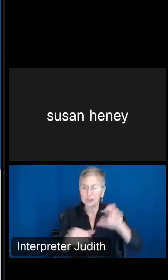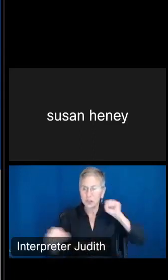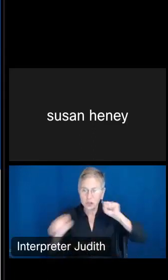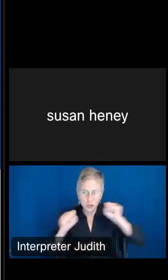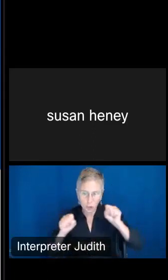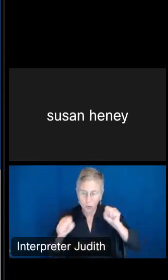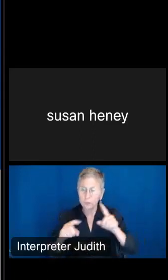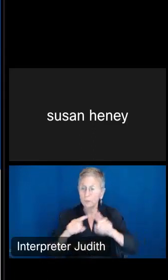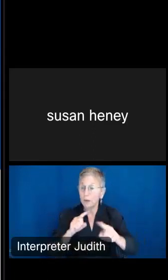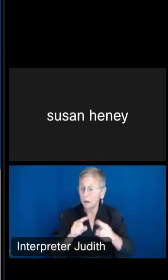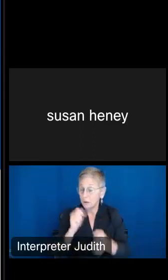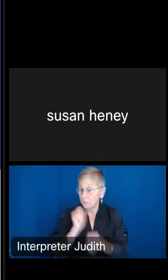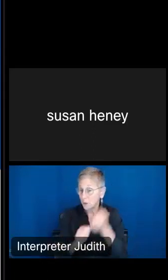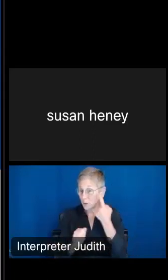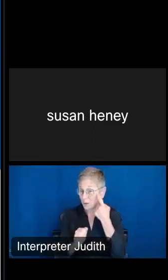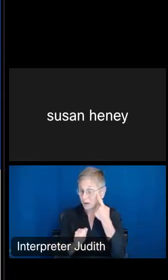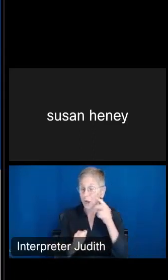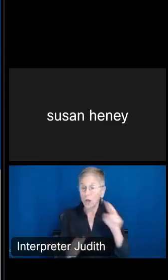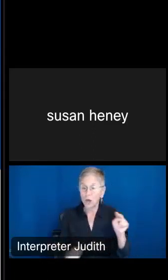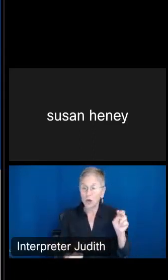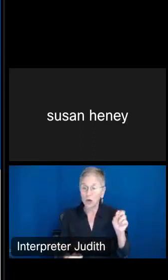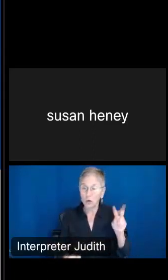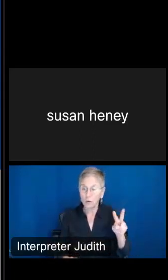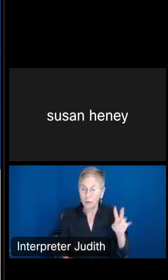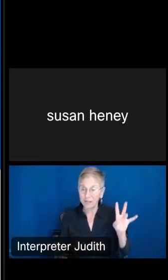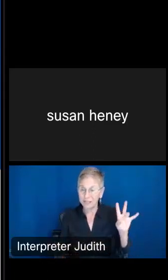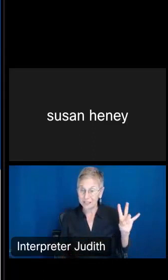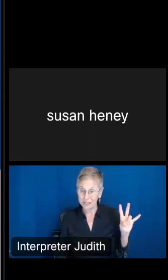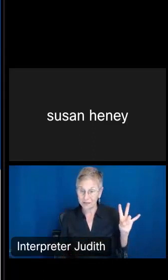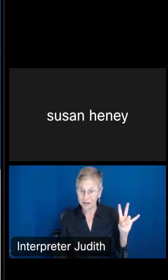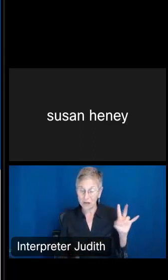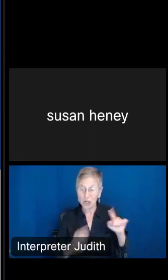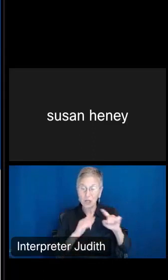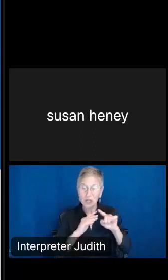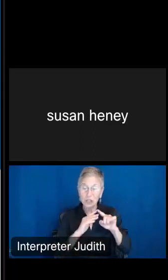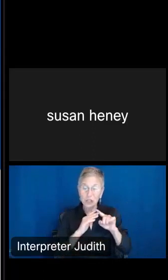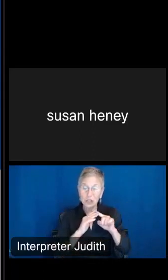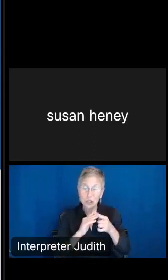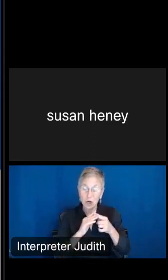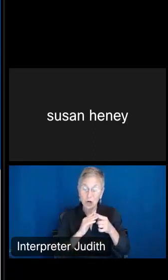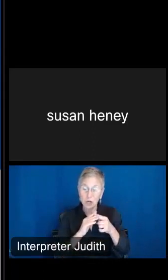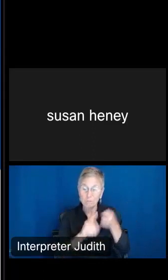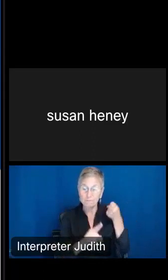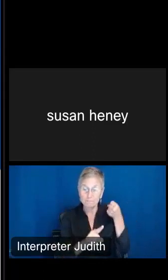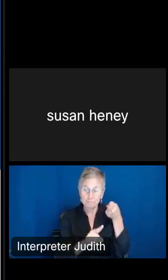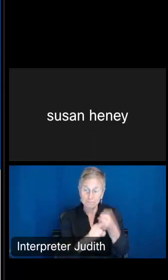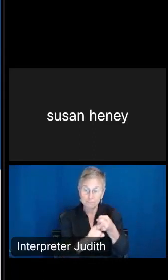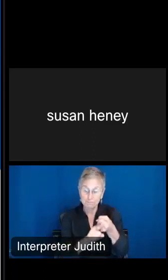last one we had was November 7th. It started or started to impact with the state of Florida,